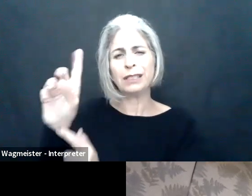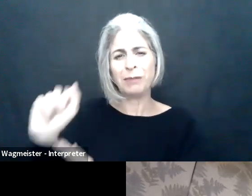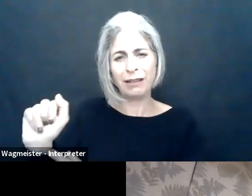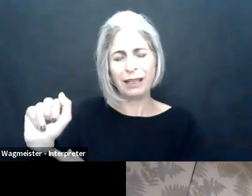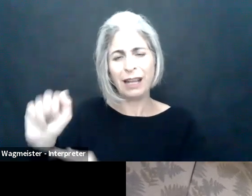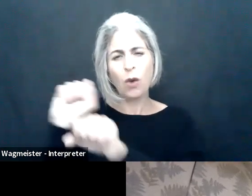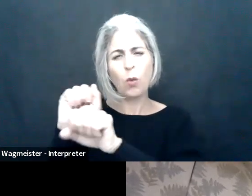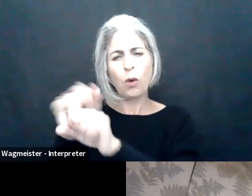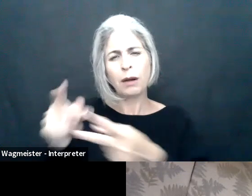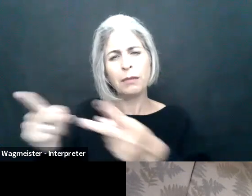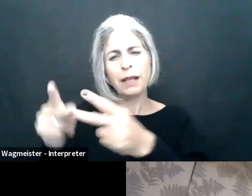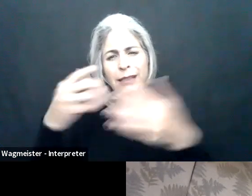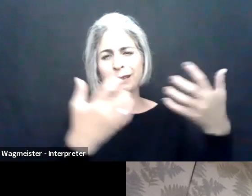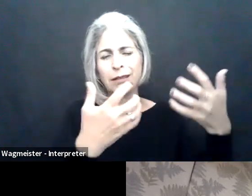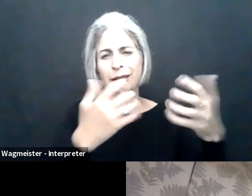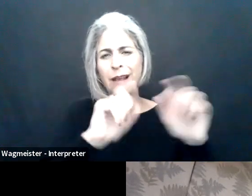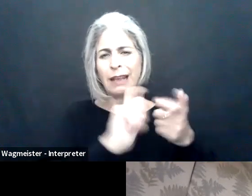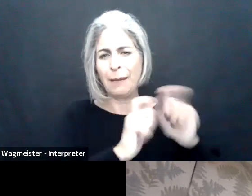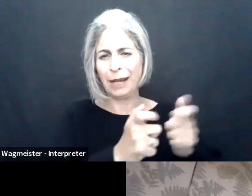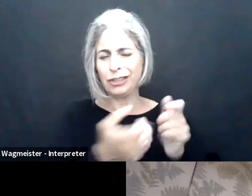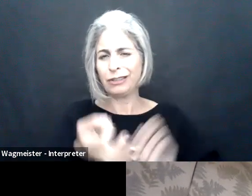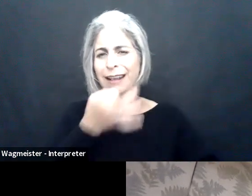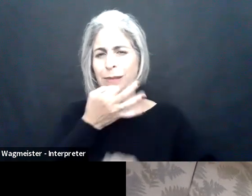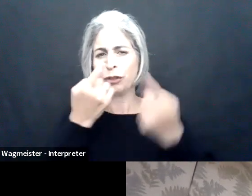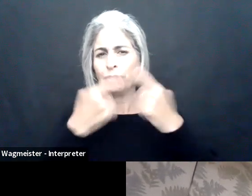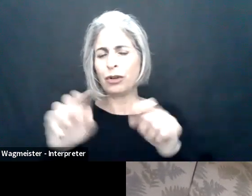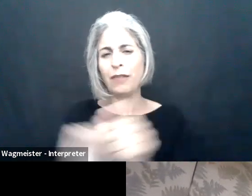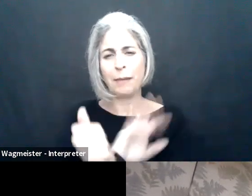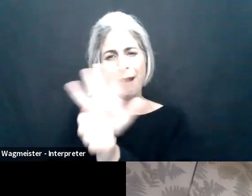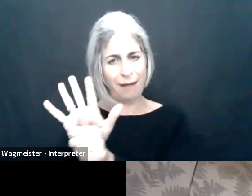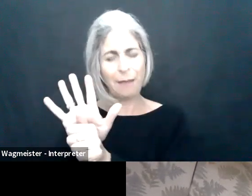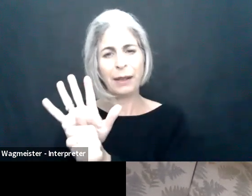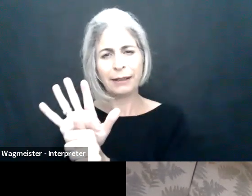hands-on observations made by employees with disabilities and workplace